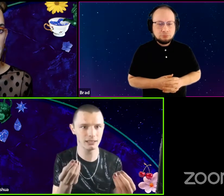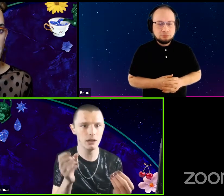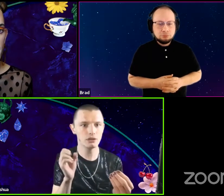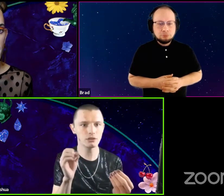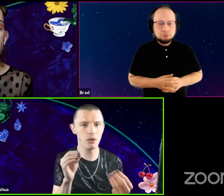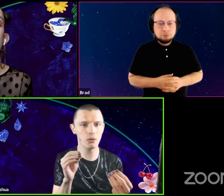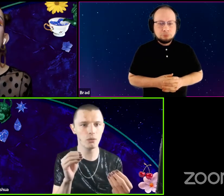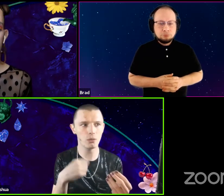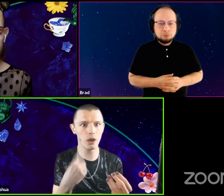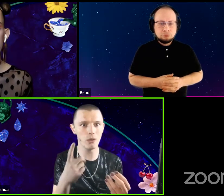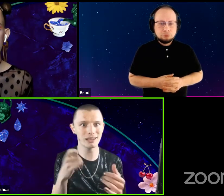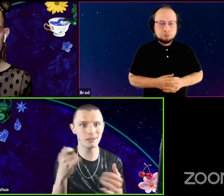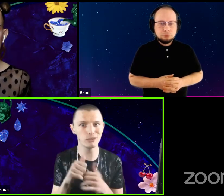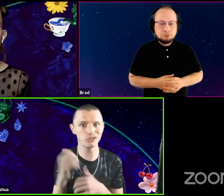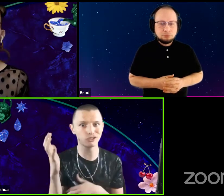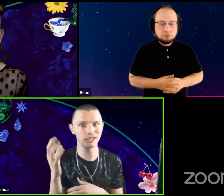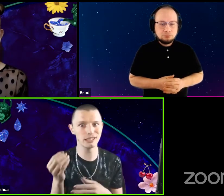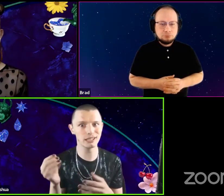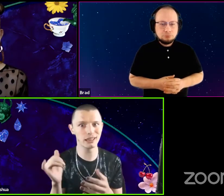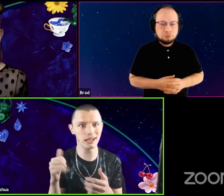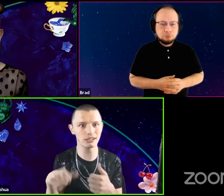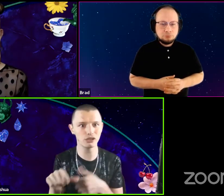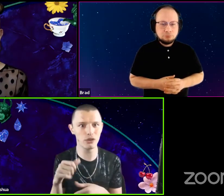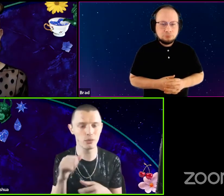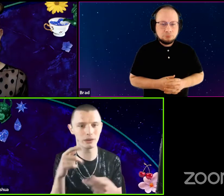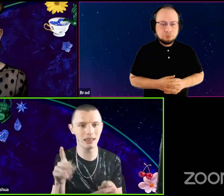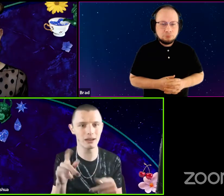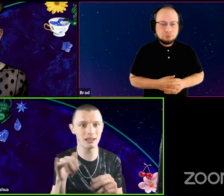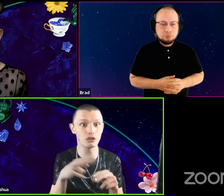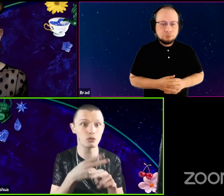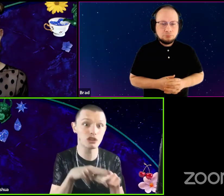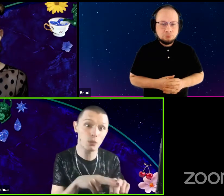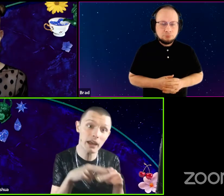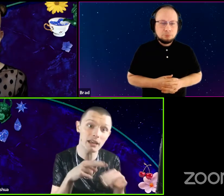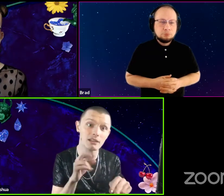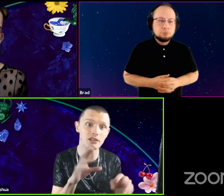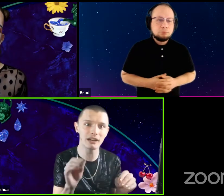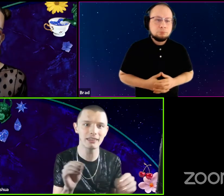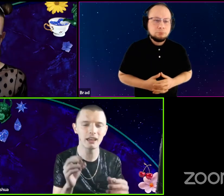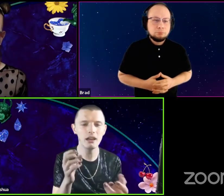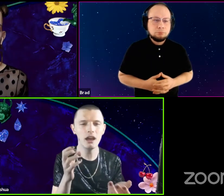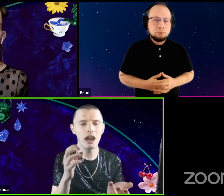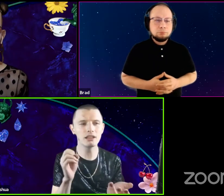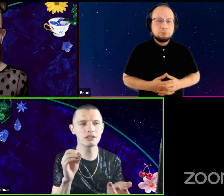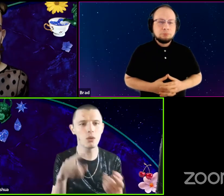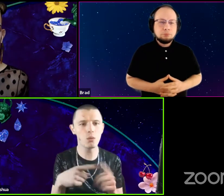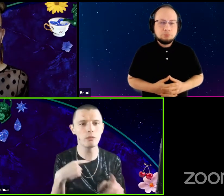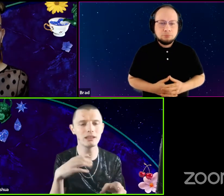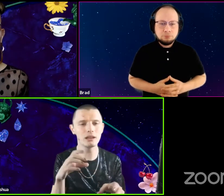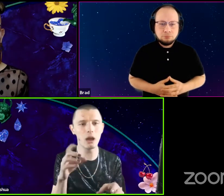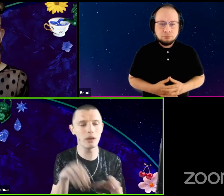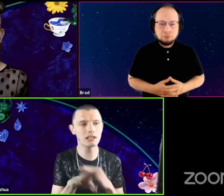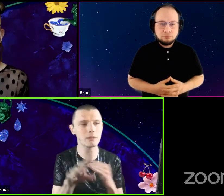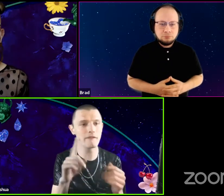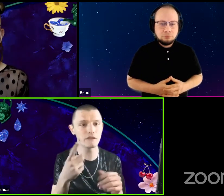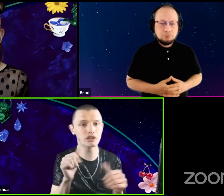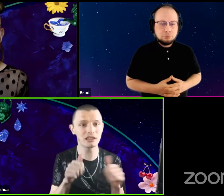So we always had play with trees and like each other. We weren't allowed to like use the swings or anything. And so when we, I went into my first theater space